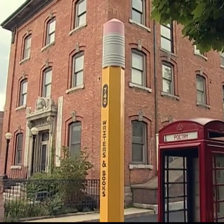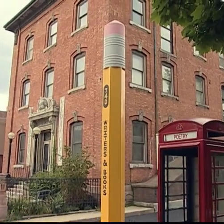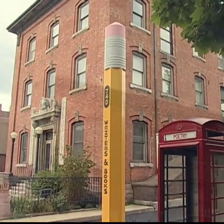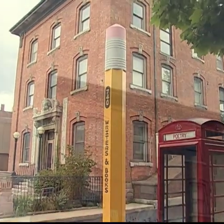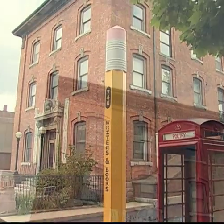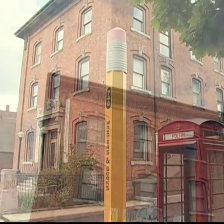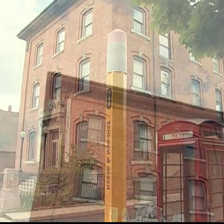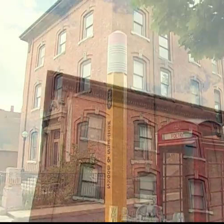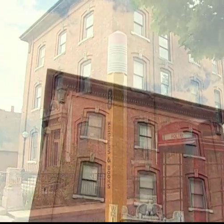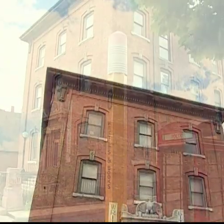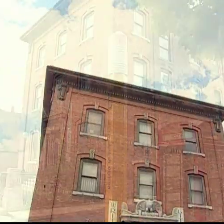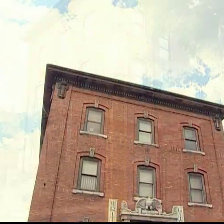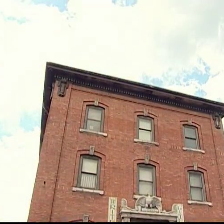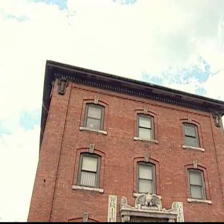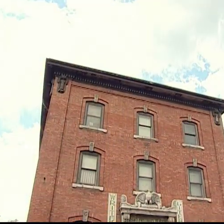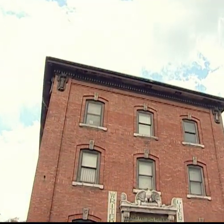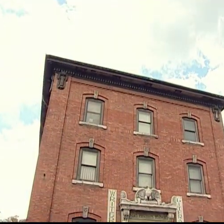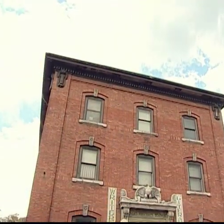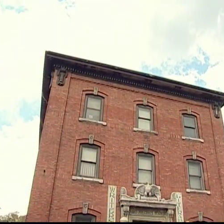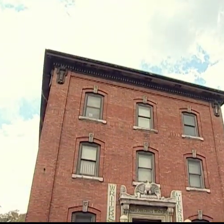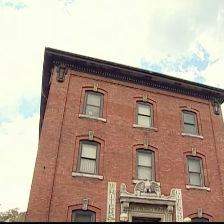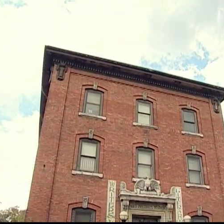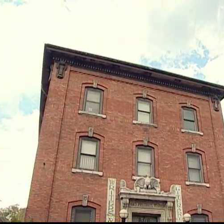When we moved to this building, which was in 1985,